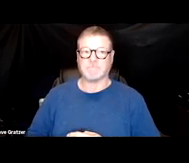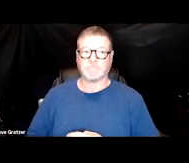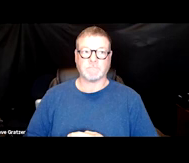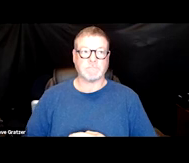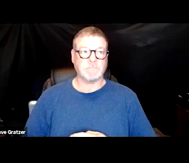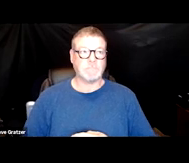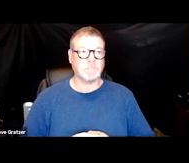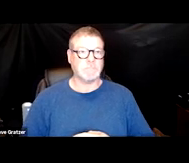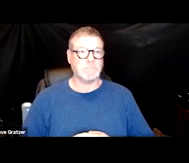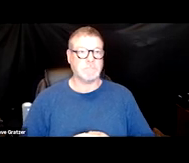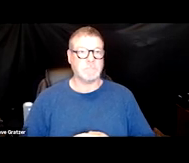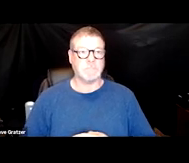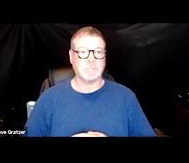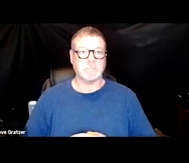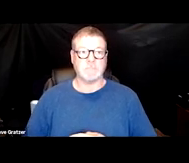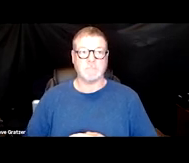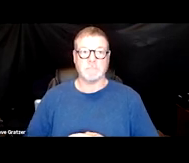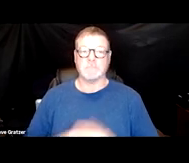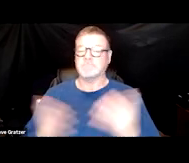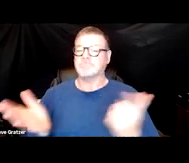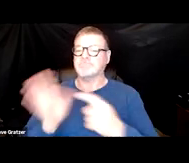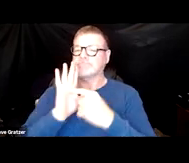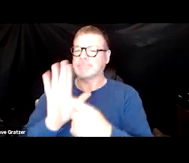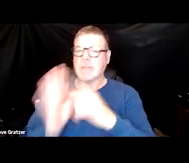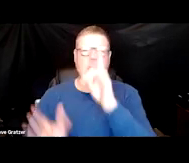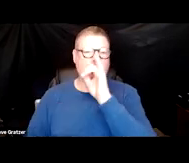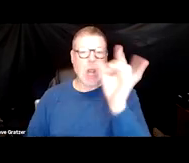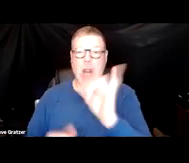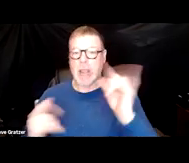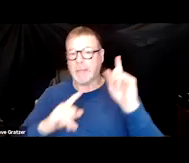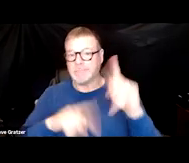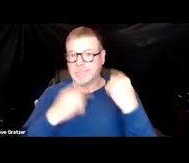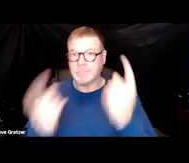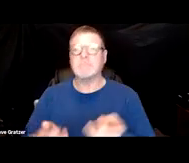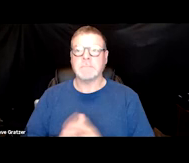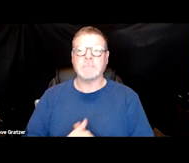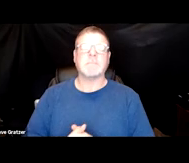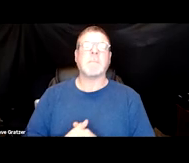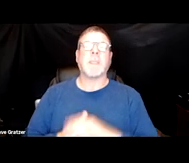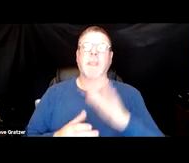So what are the characteristic symptoms? So it's kind of broken down into exertional.